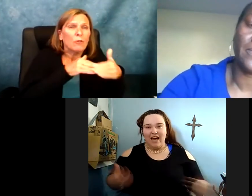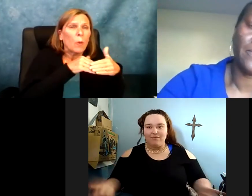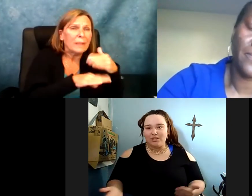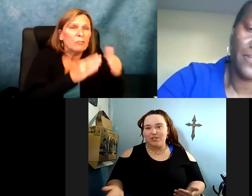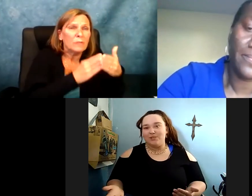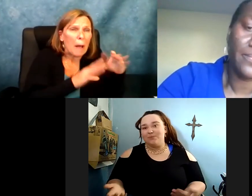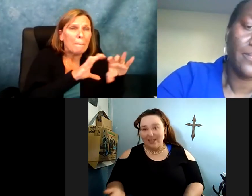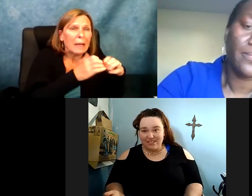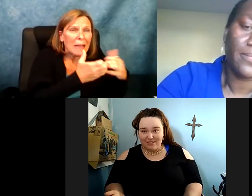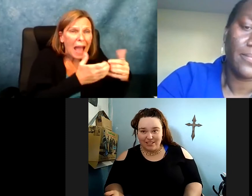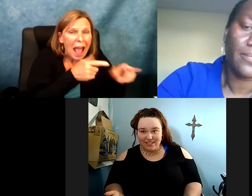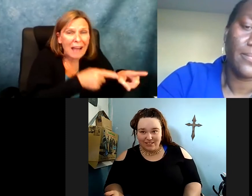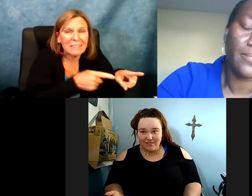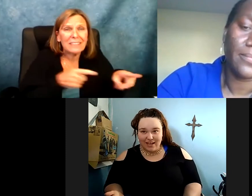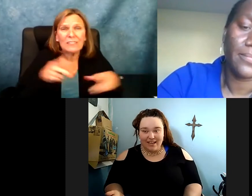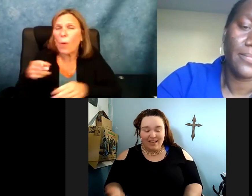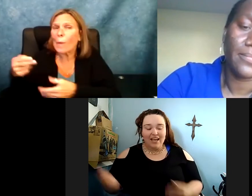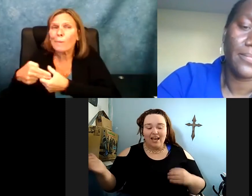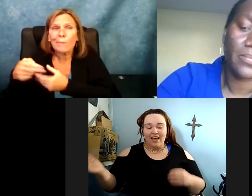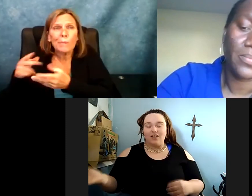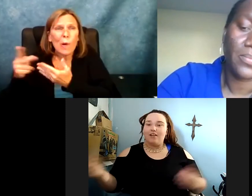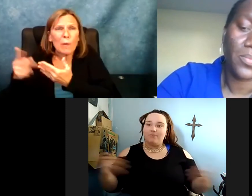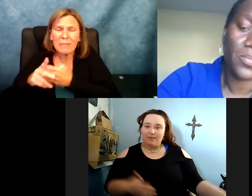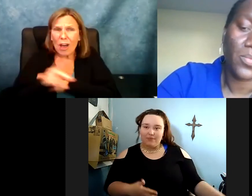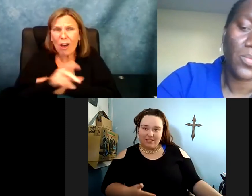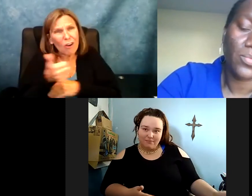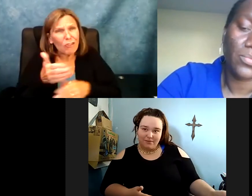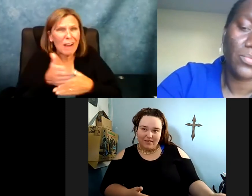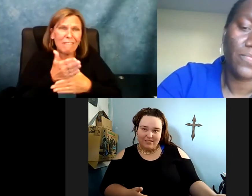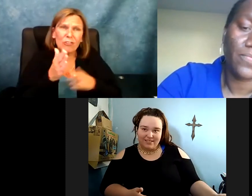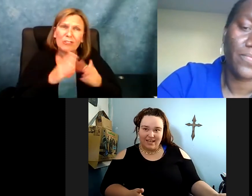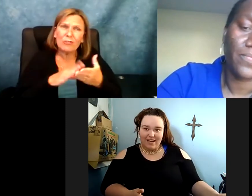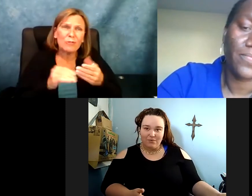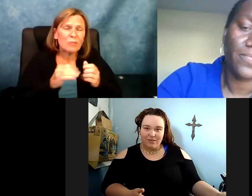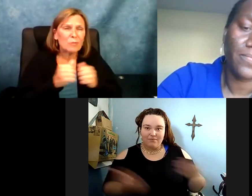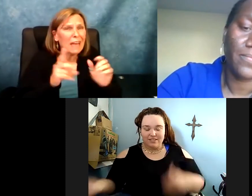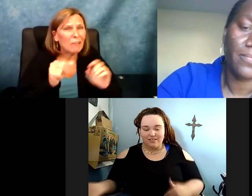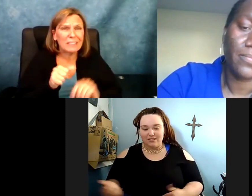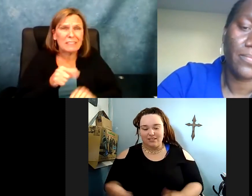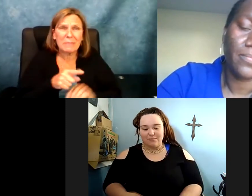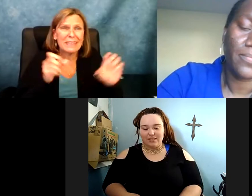that I wasn't allowed certain classes, groups, programs that maybe the average